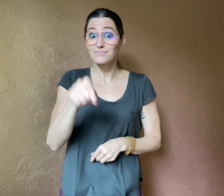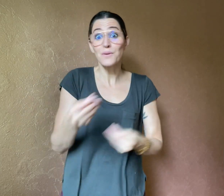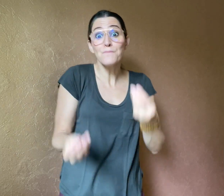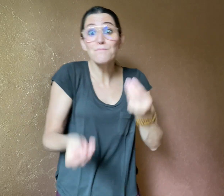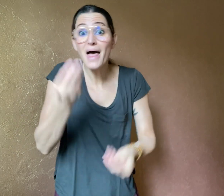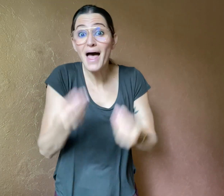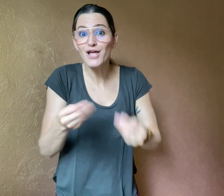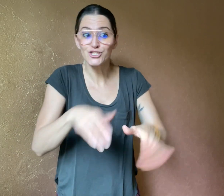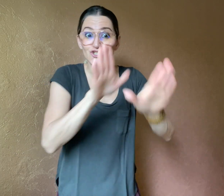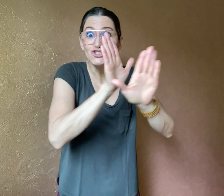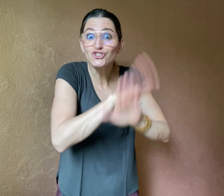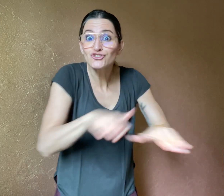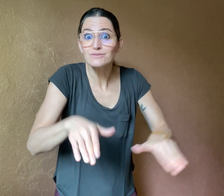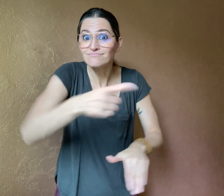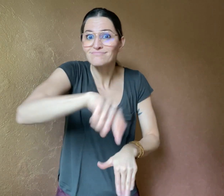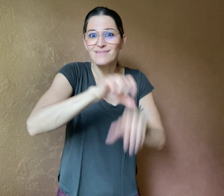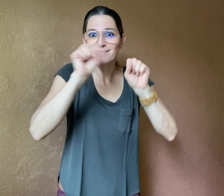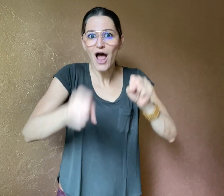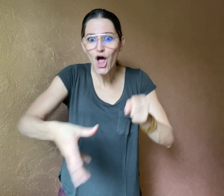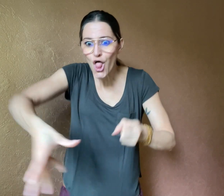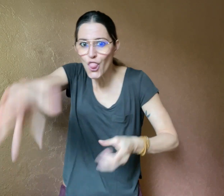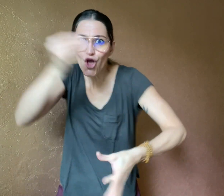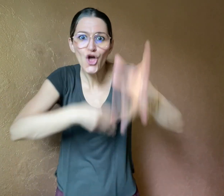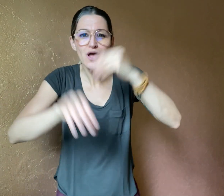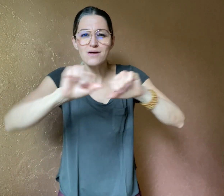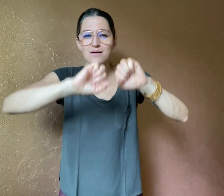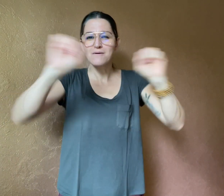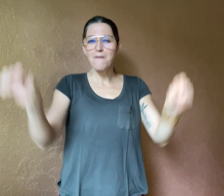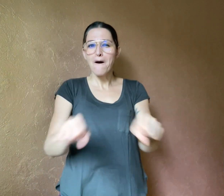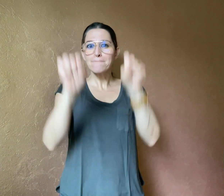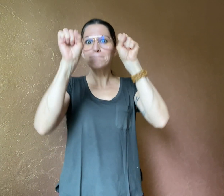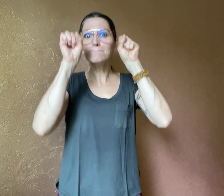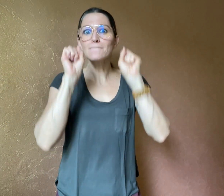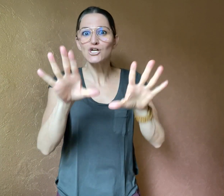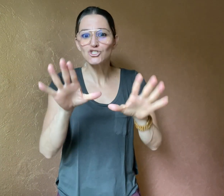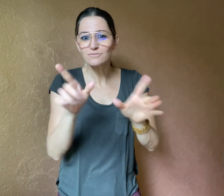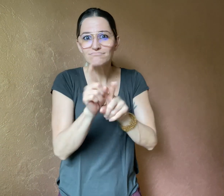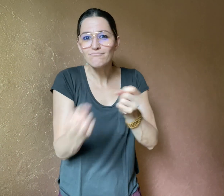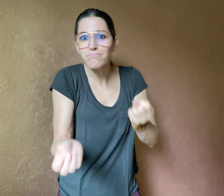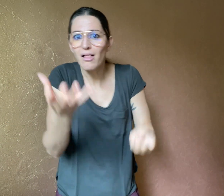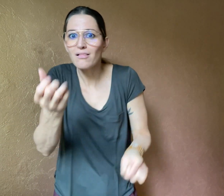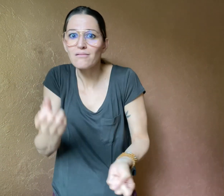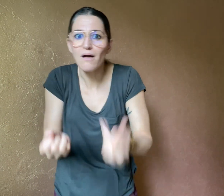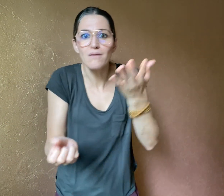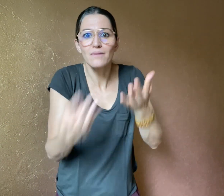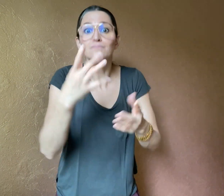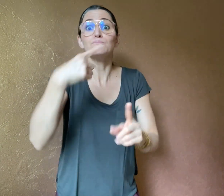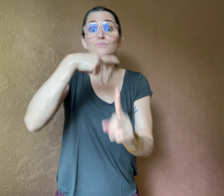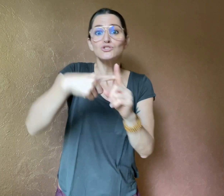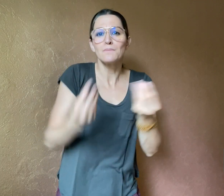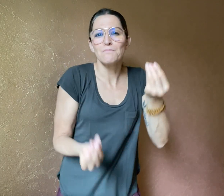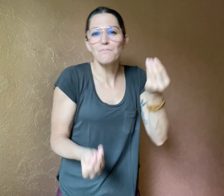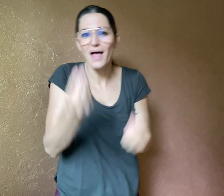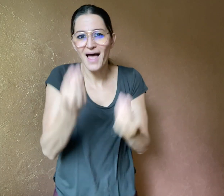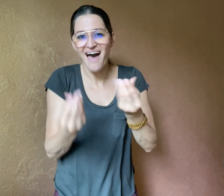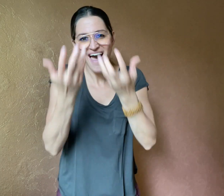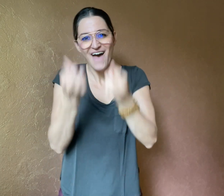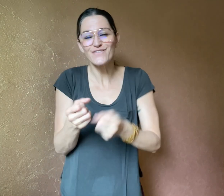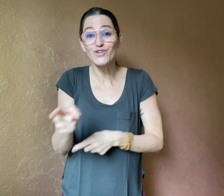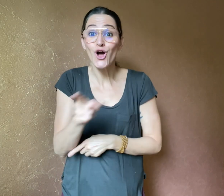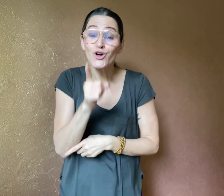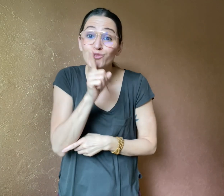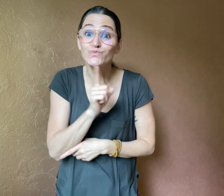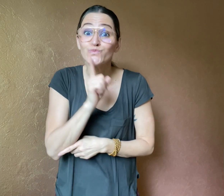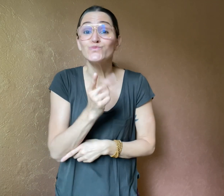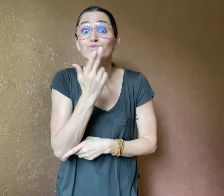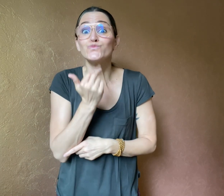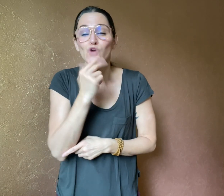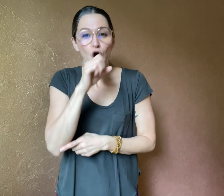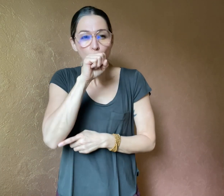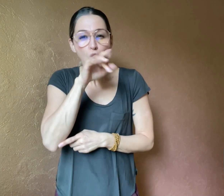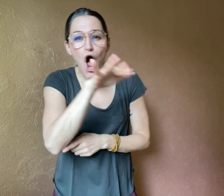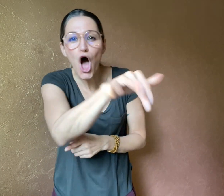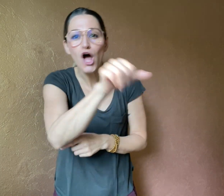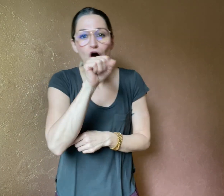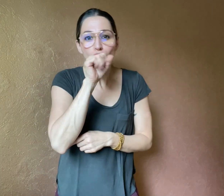while learning geometry, vocabulary, foreign languages, astronomy,